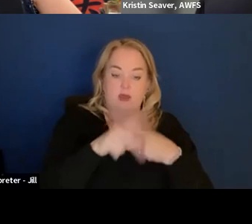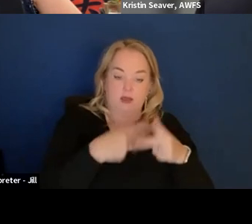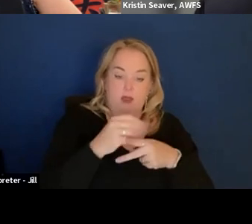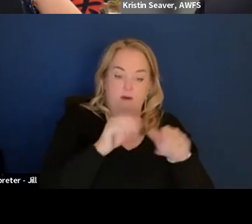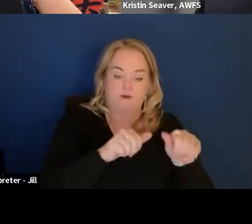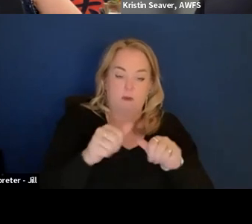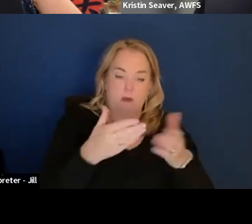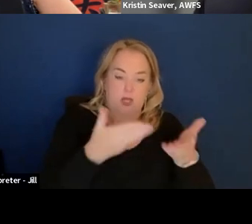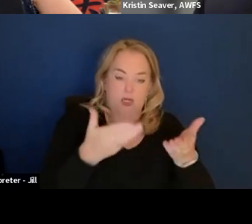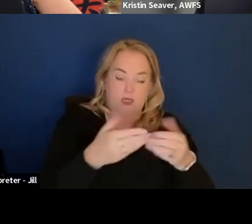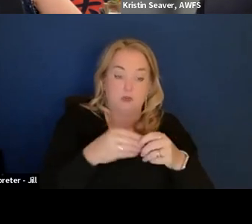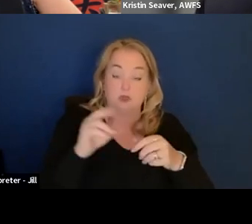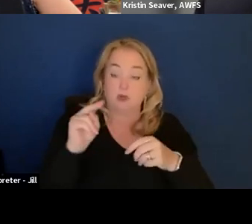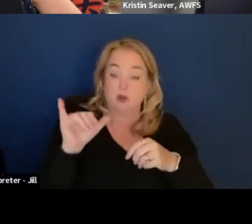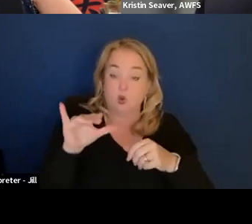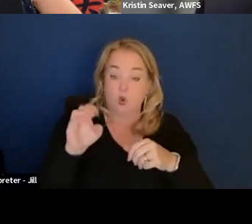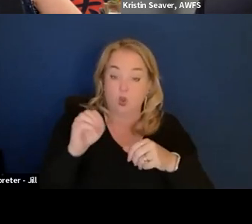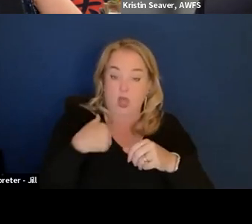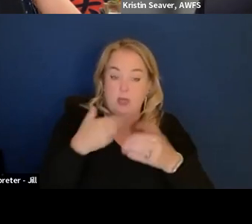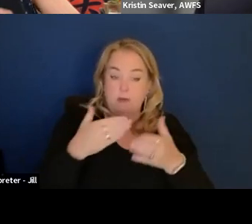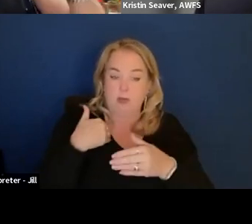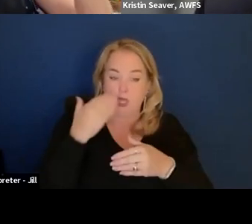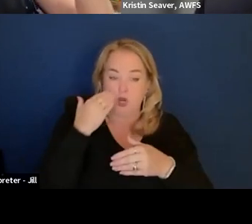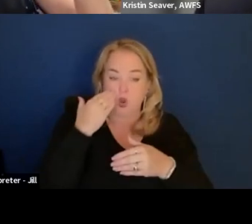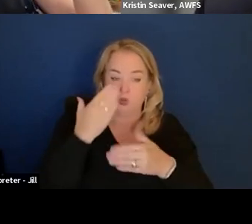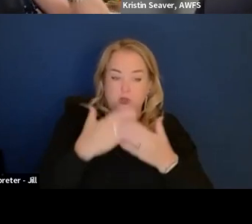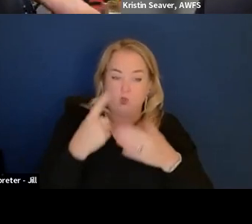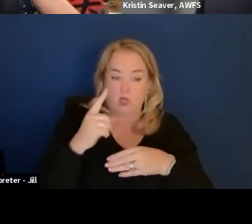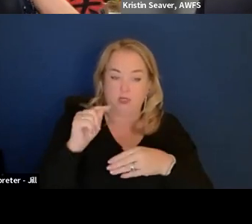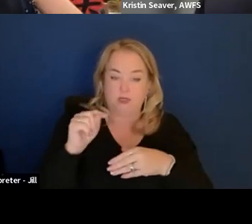Nicole, I may know someone at TTS that could help.